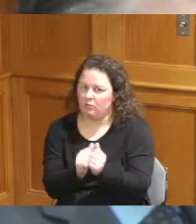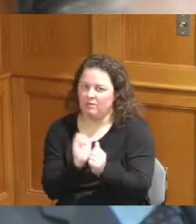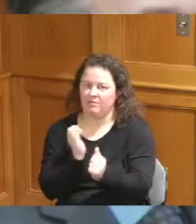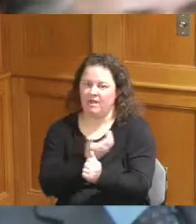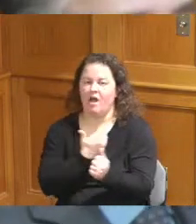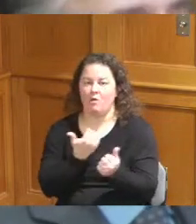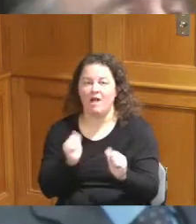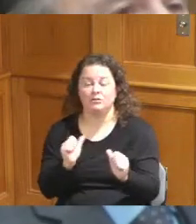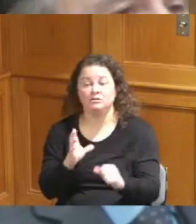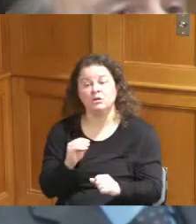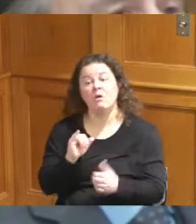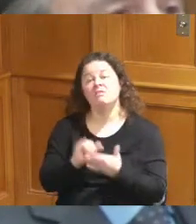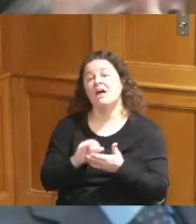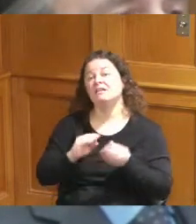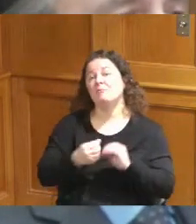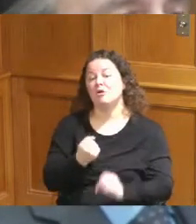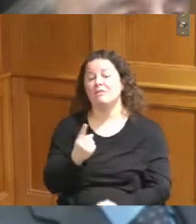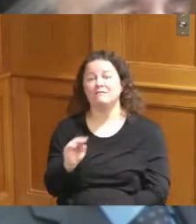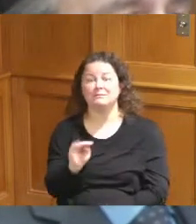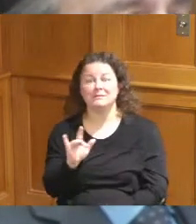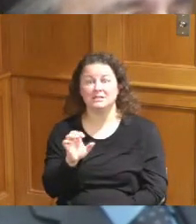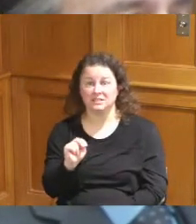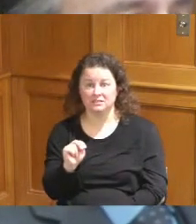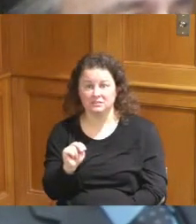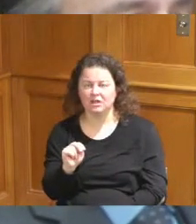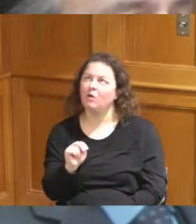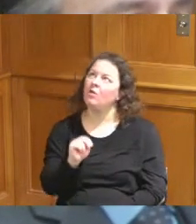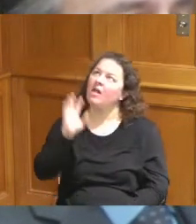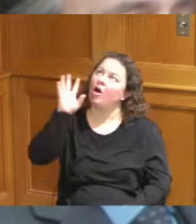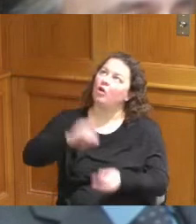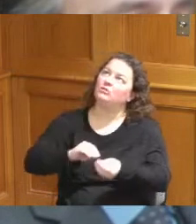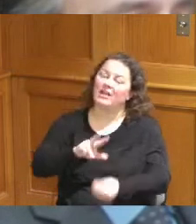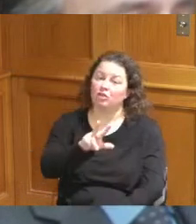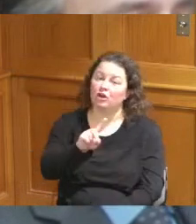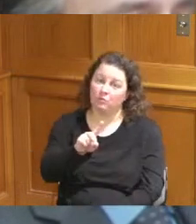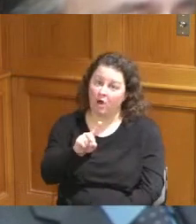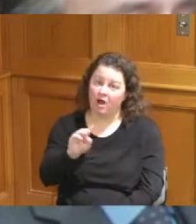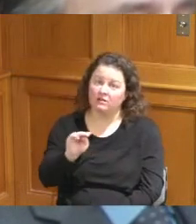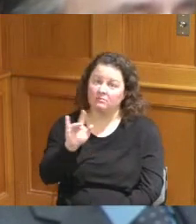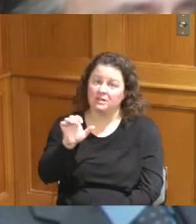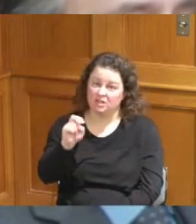we're still trying to hone in on I think we've heard 31 million for phase one still trying to